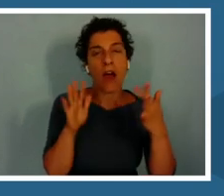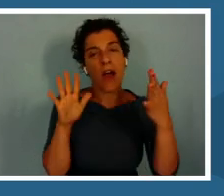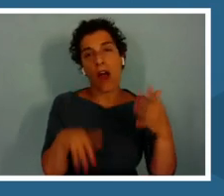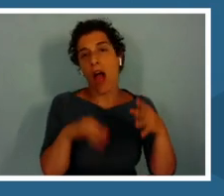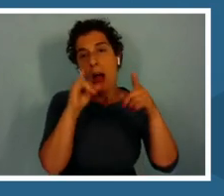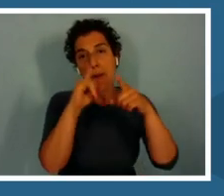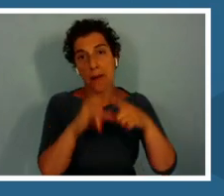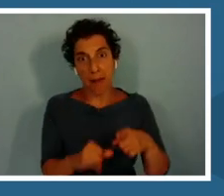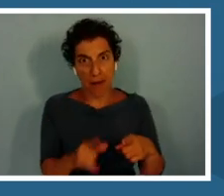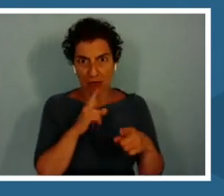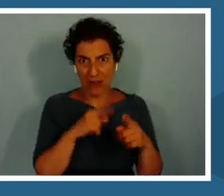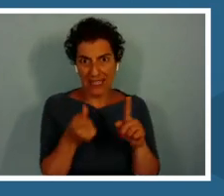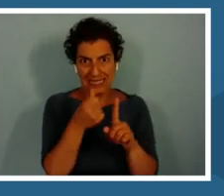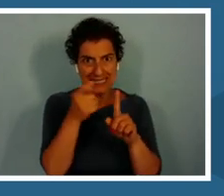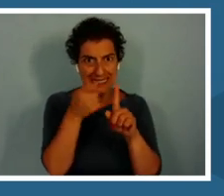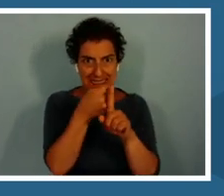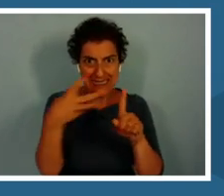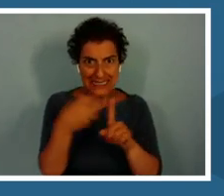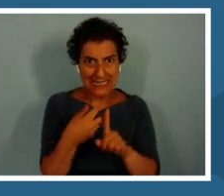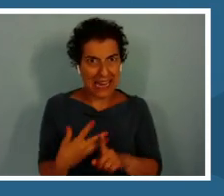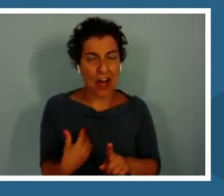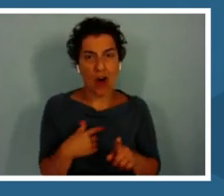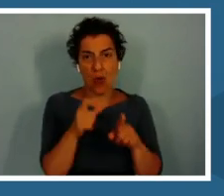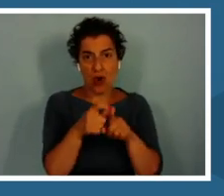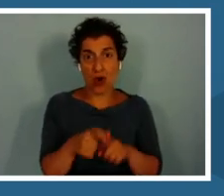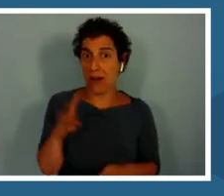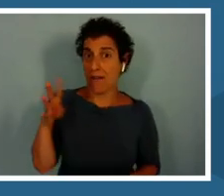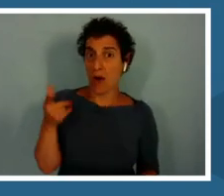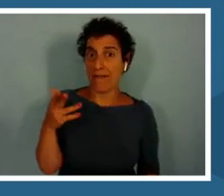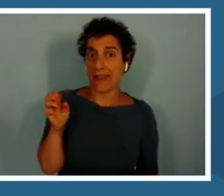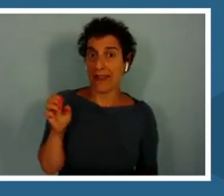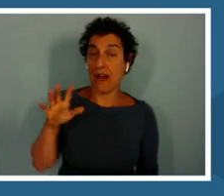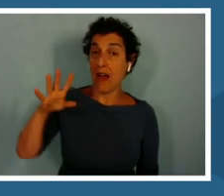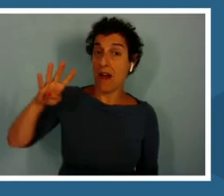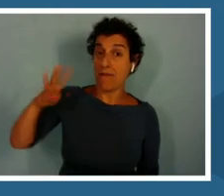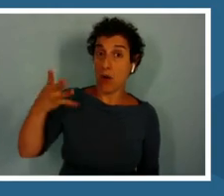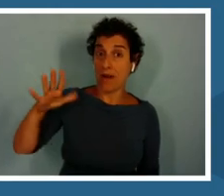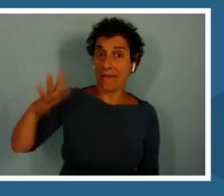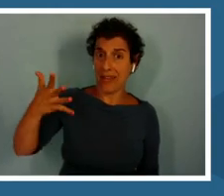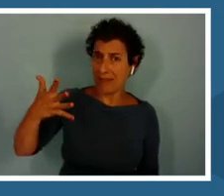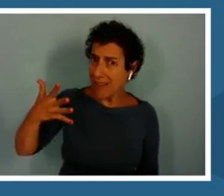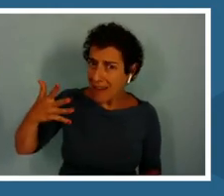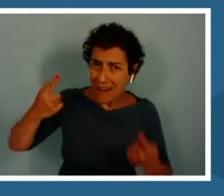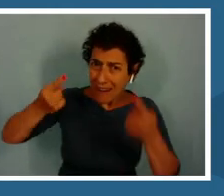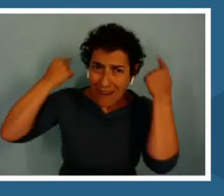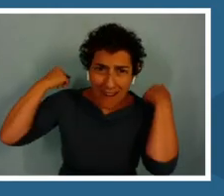detailed complex words that the fourth and fifth graders are like, Susan what?